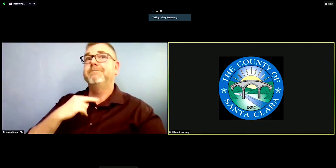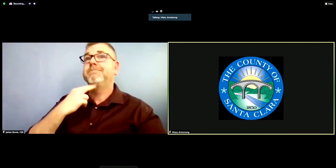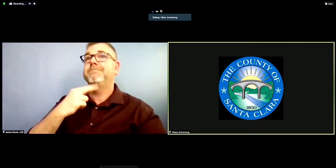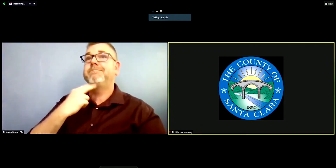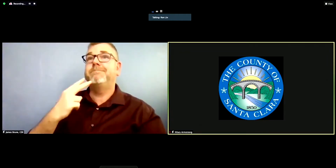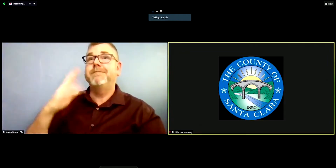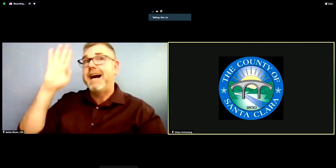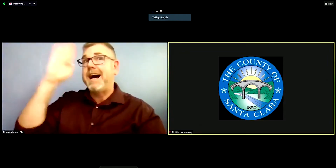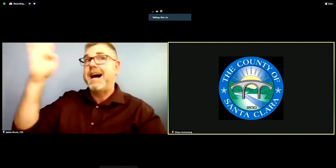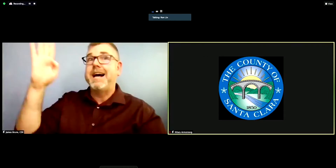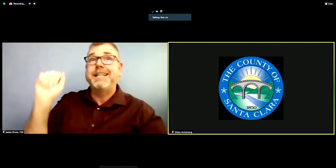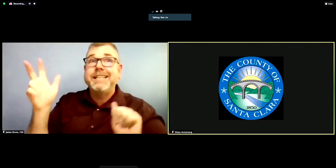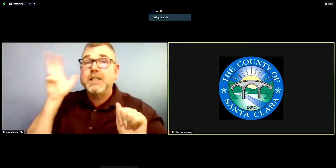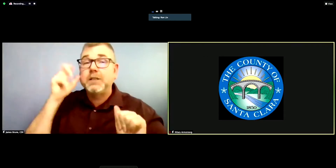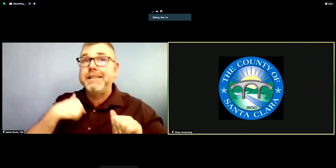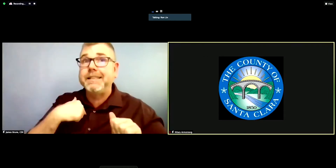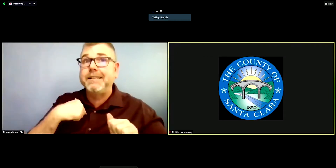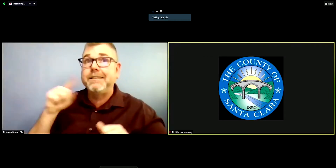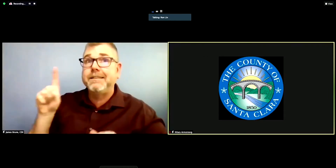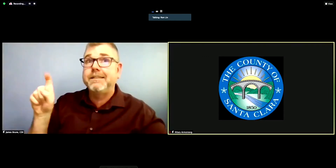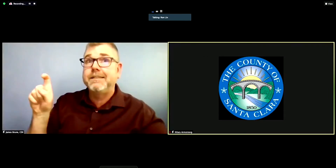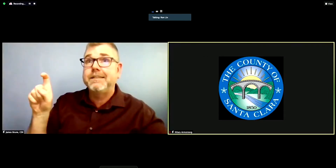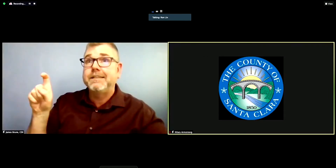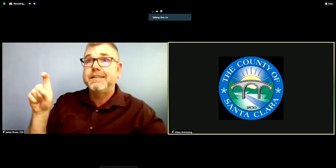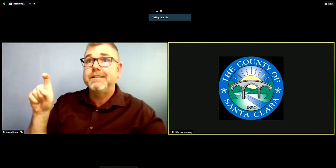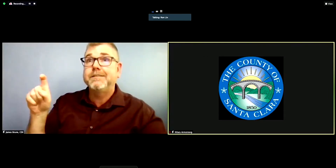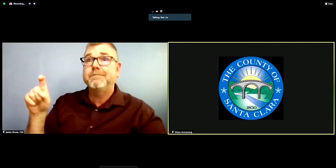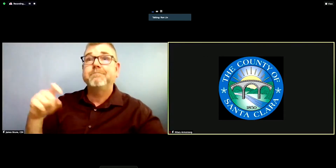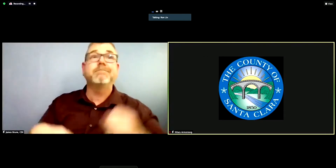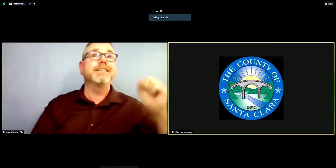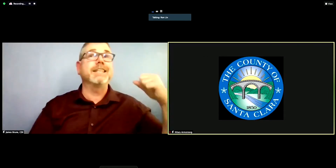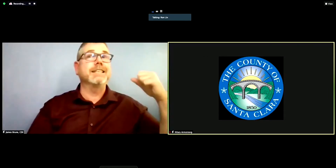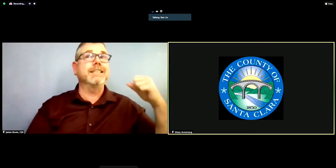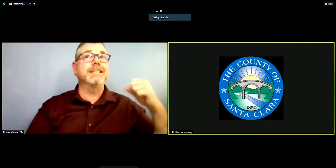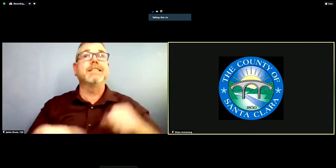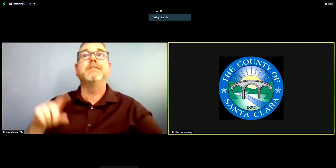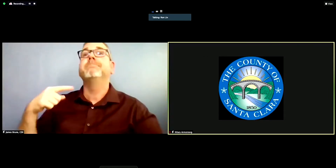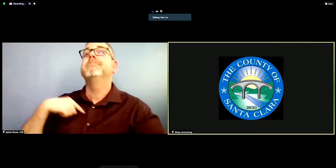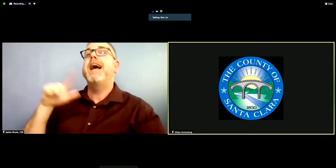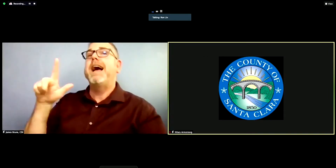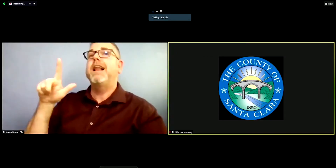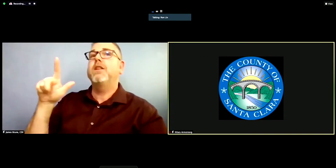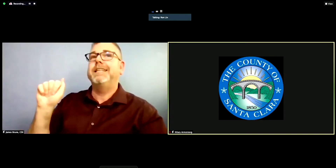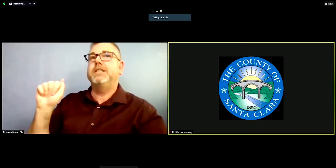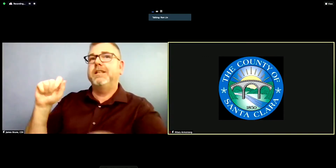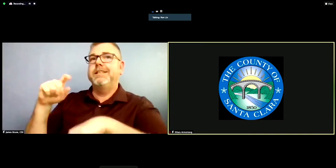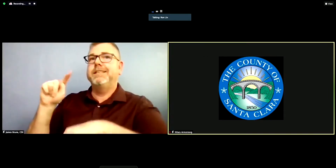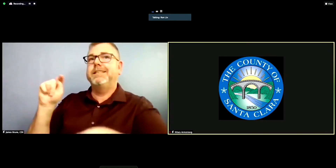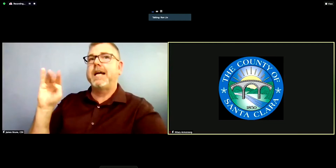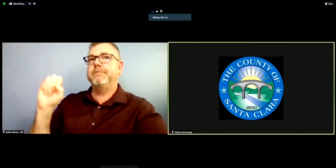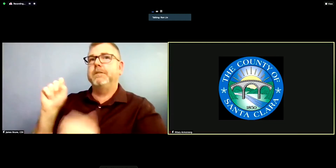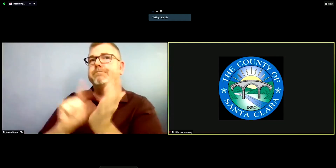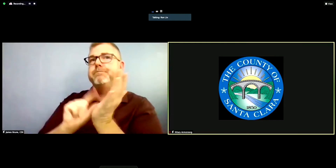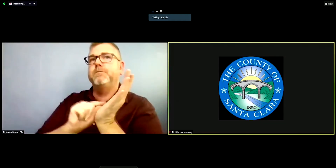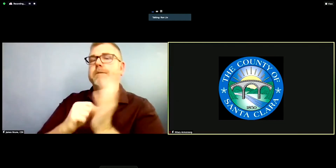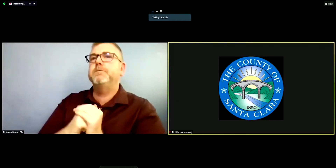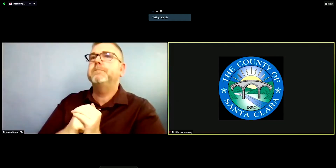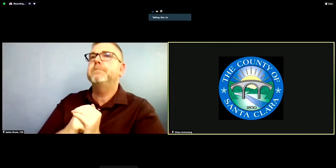okay great. This is Ron Lin with the LA Times. Thank you, to all of you for taking our questions. We really appreciate it, and your service. Dr